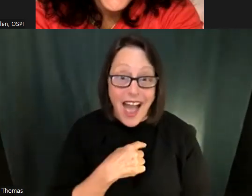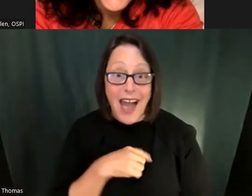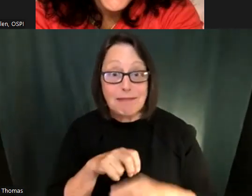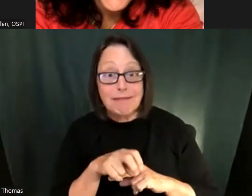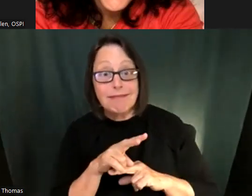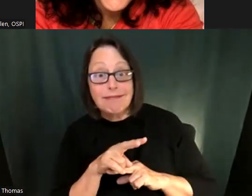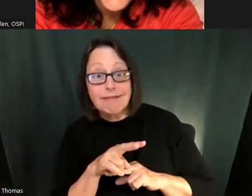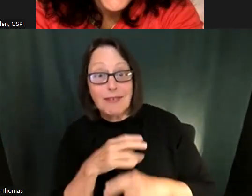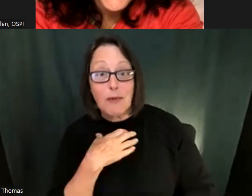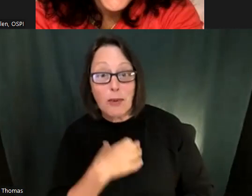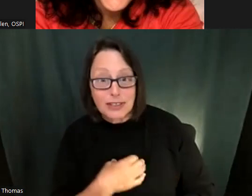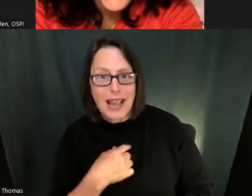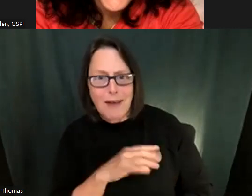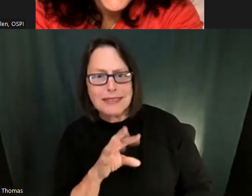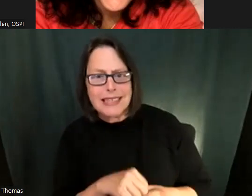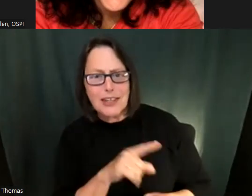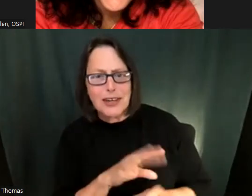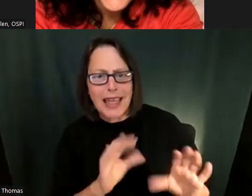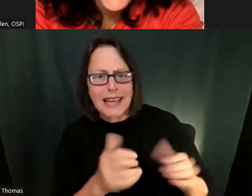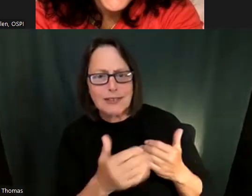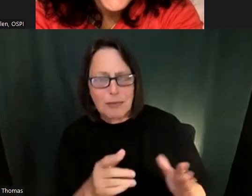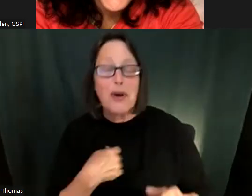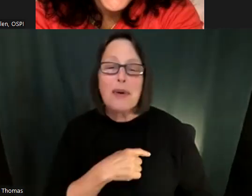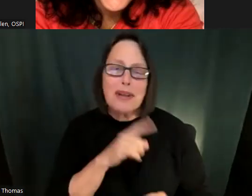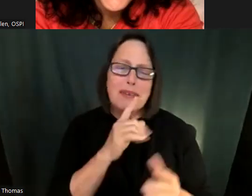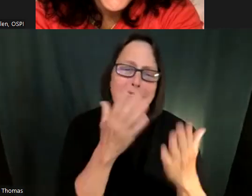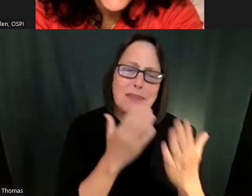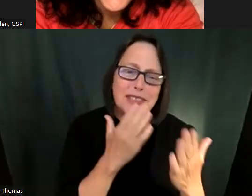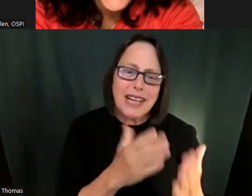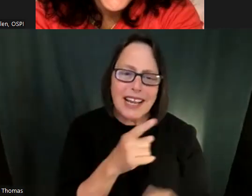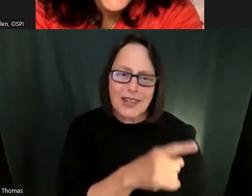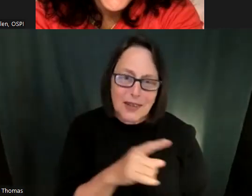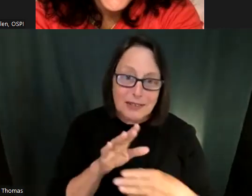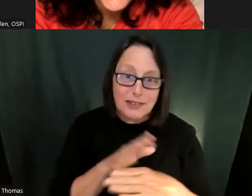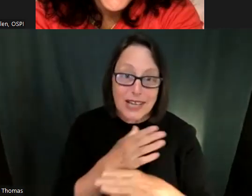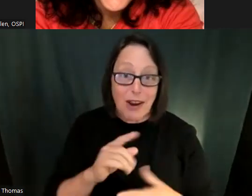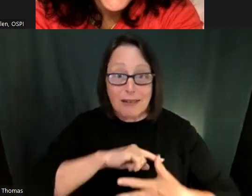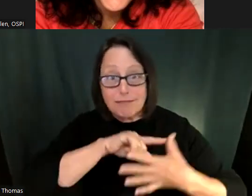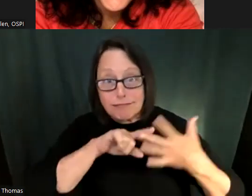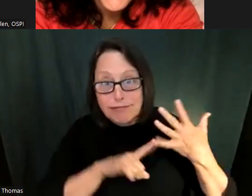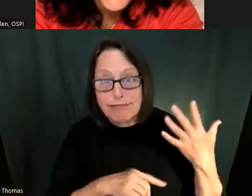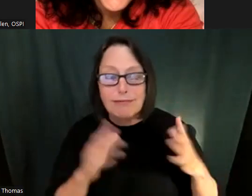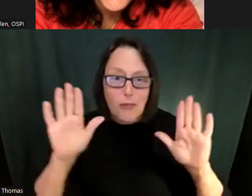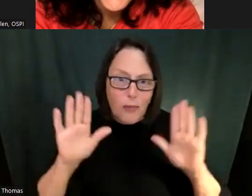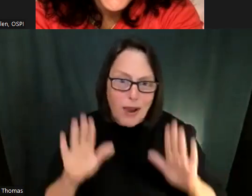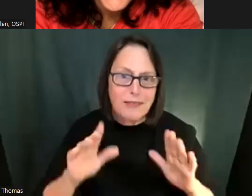Thank you so much. Sally for everything that you've shared and even modeling what it would look like to be in your classroom.